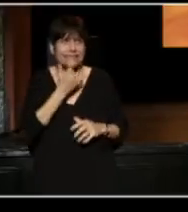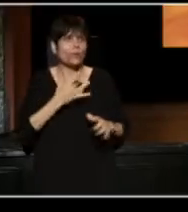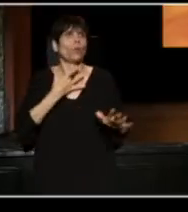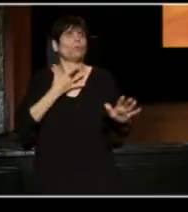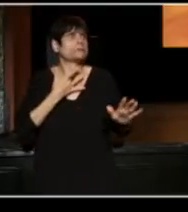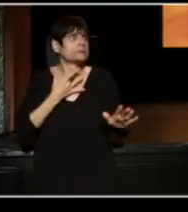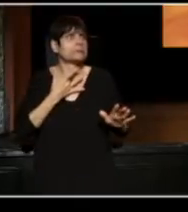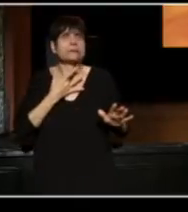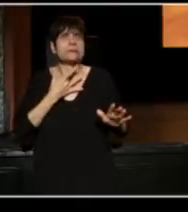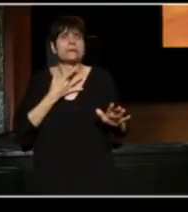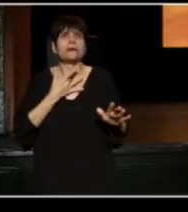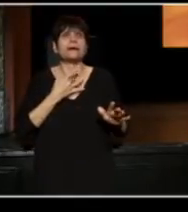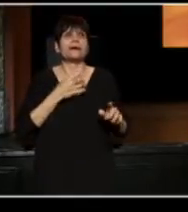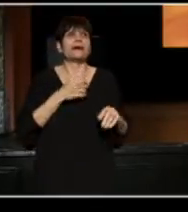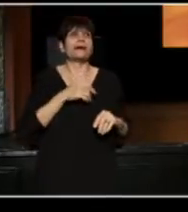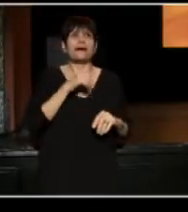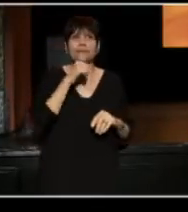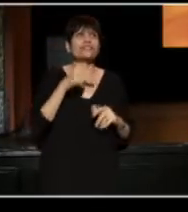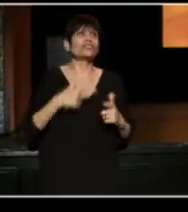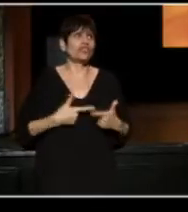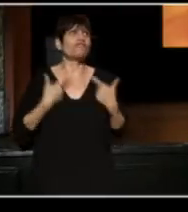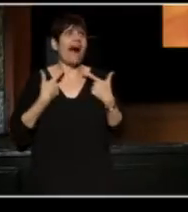we are not the survivors of the fucking conference, OK?